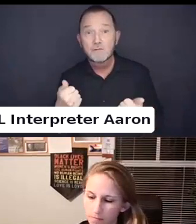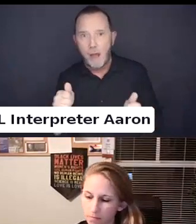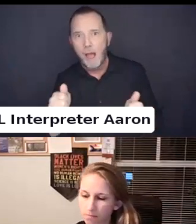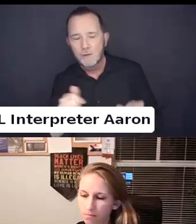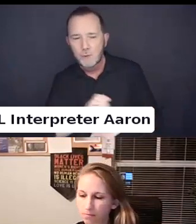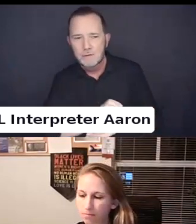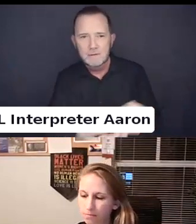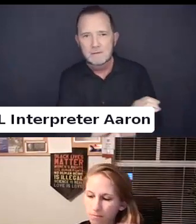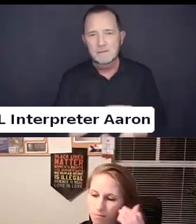the ADA.